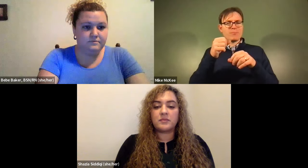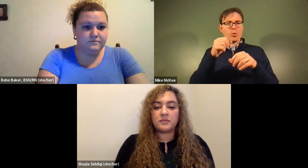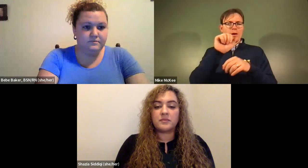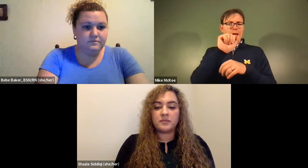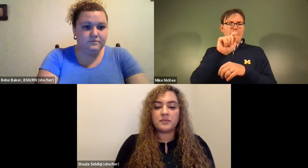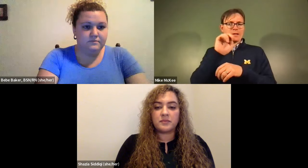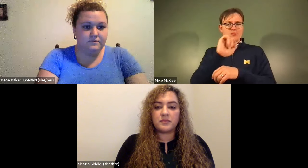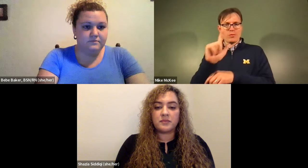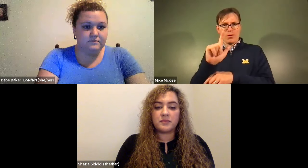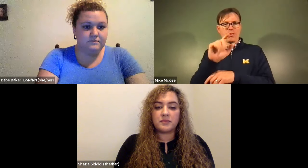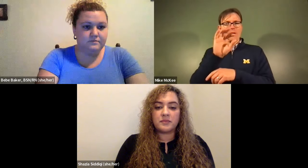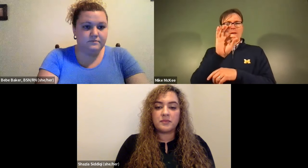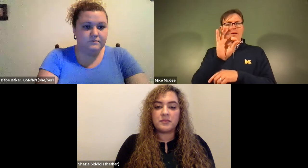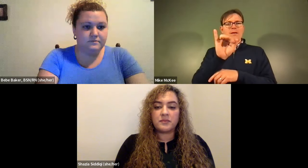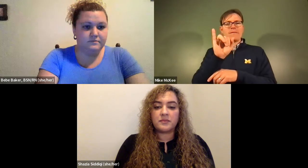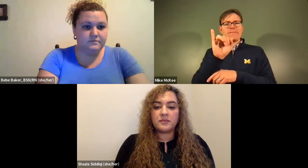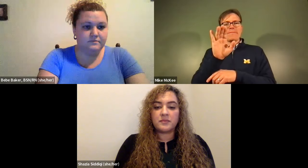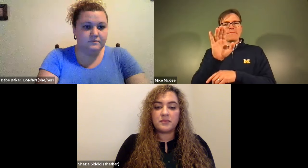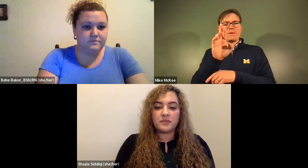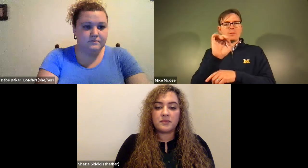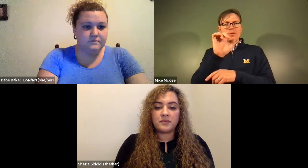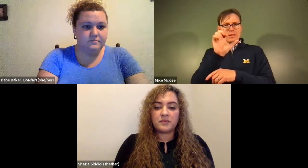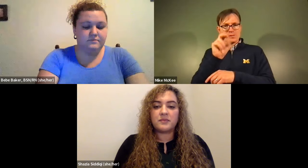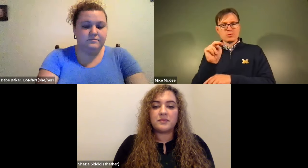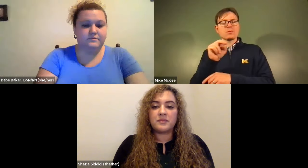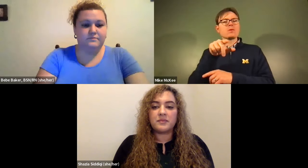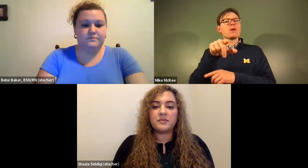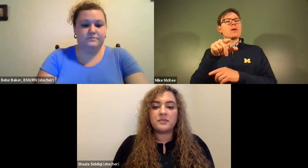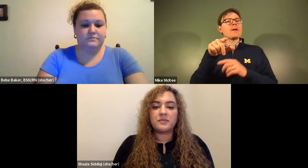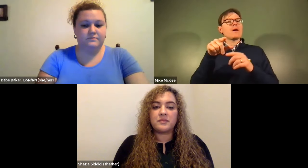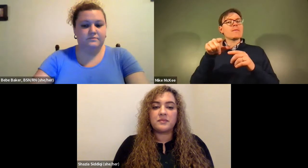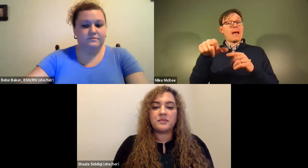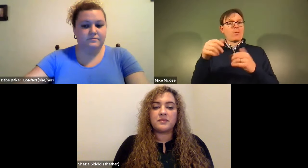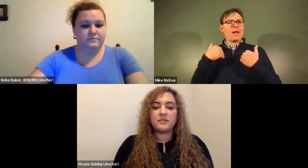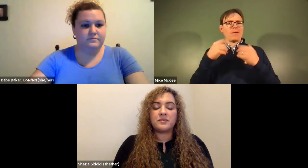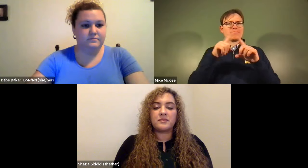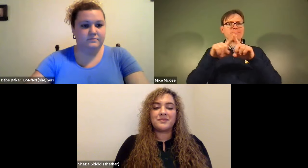James Cech: So, and I call atrial fibrillation afm so i'm just going to refer to it as a photo from here on out.